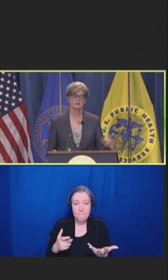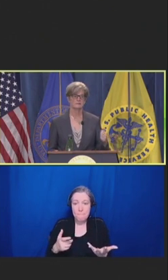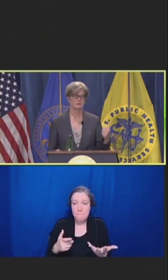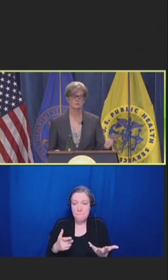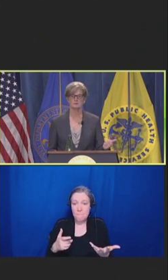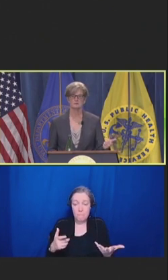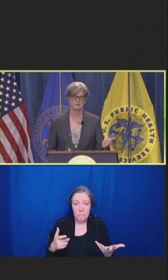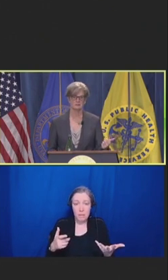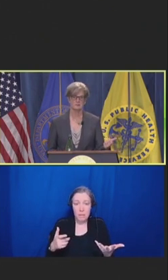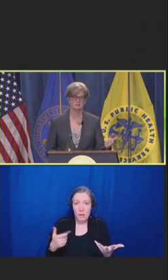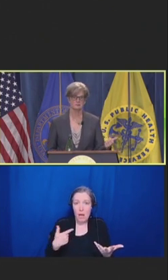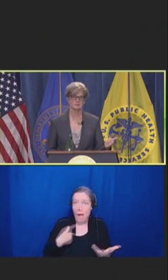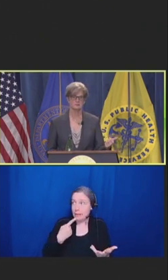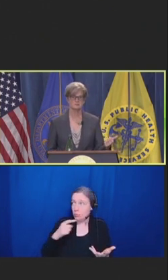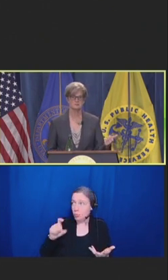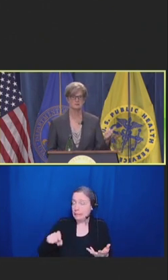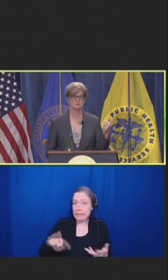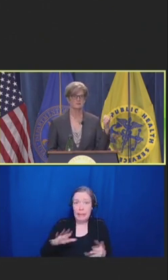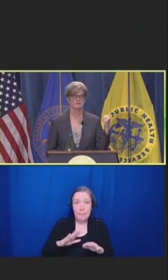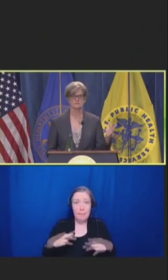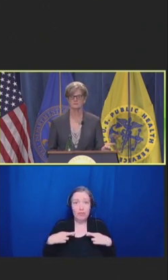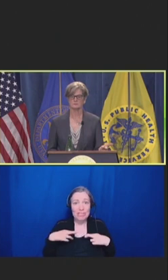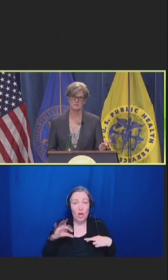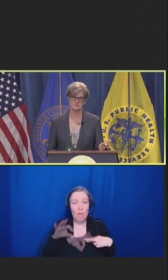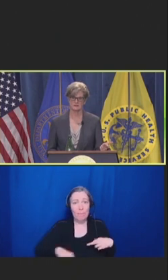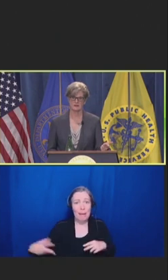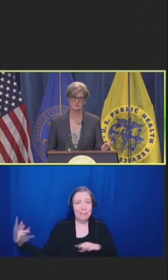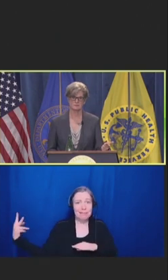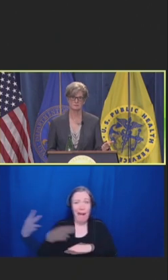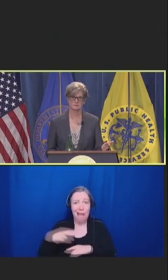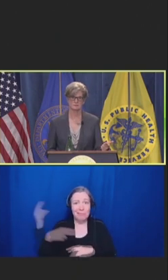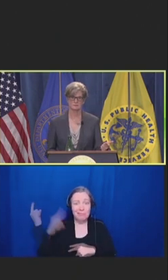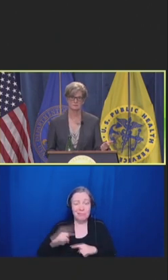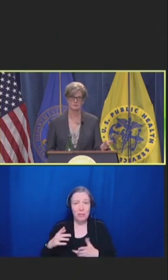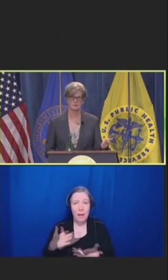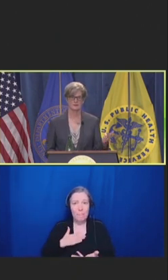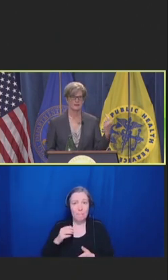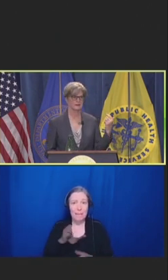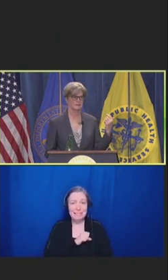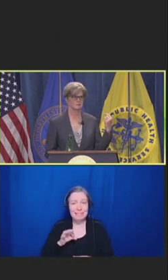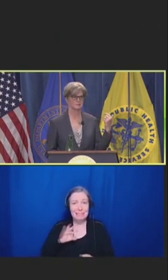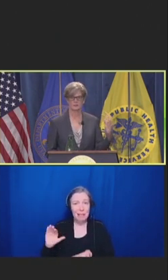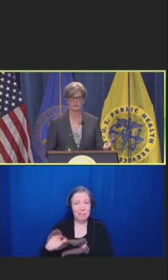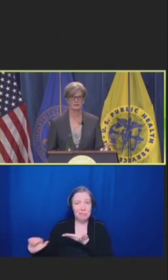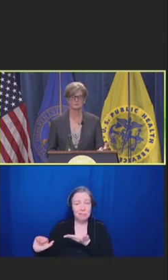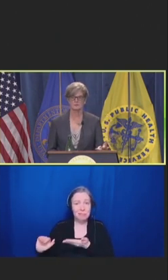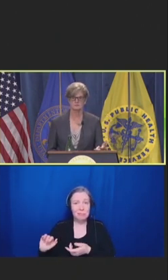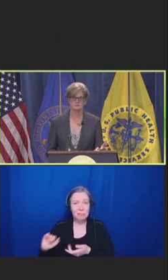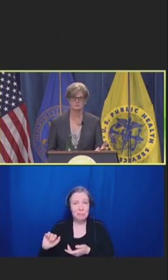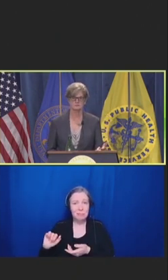And they cut my retirement benefits and they furloughed my staff and were not getting raises